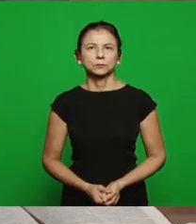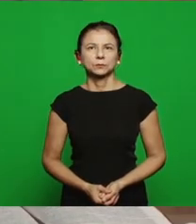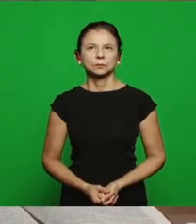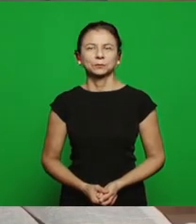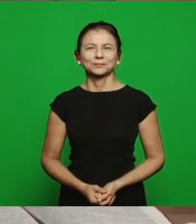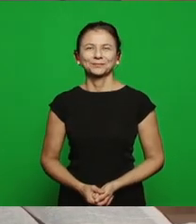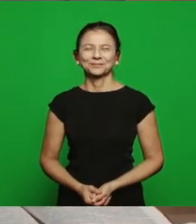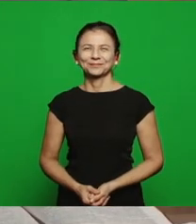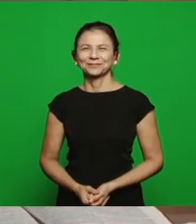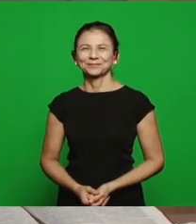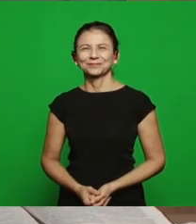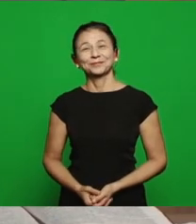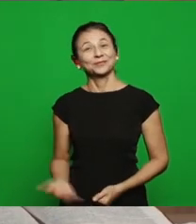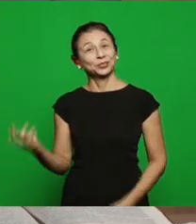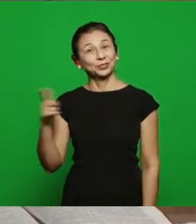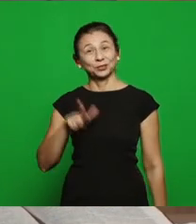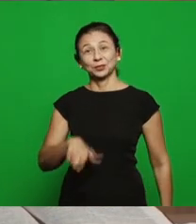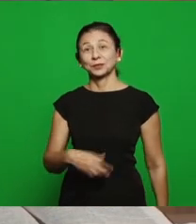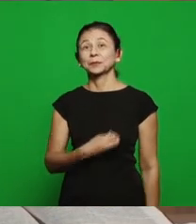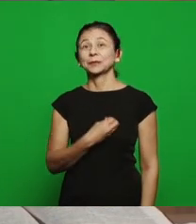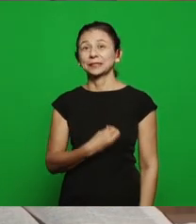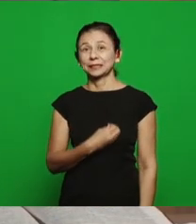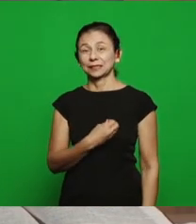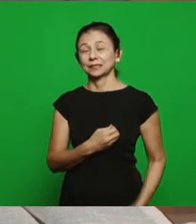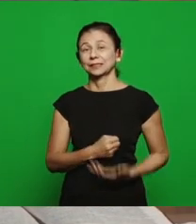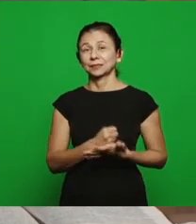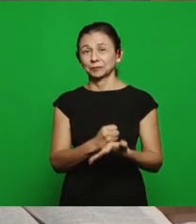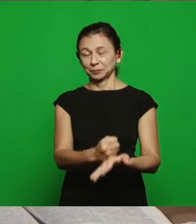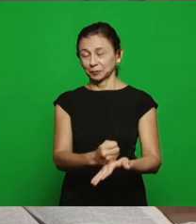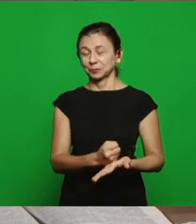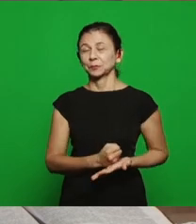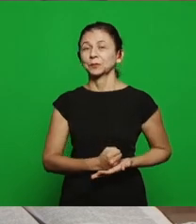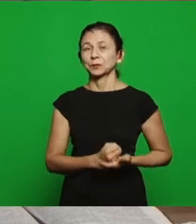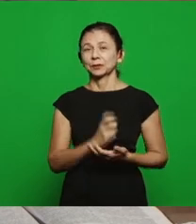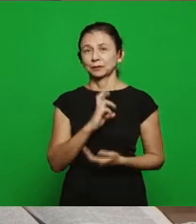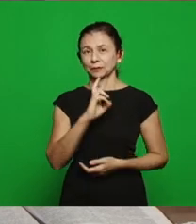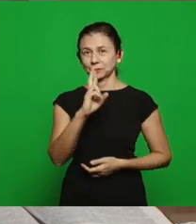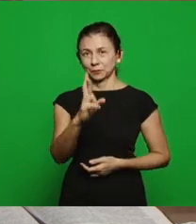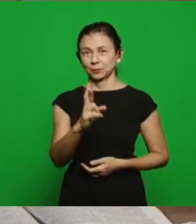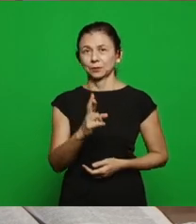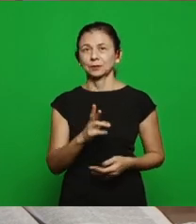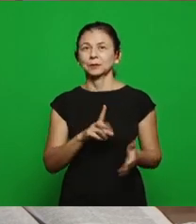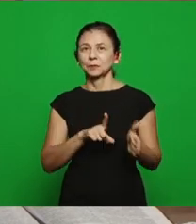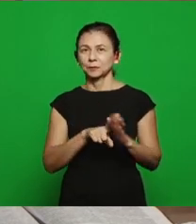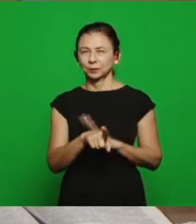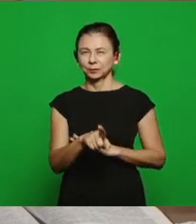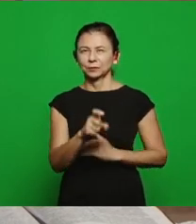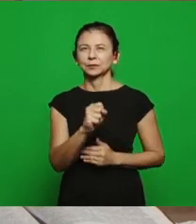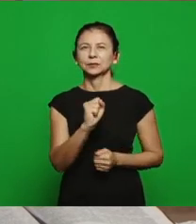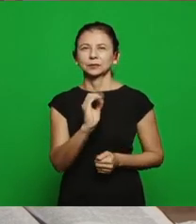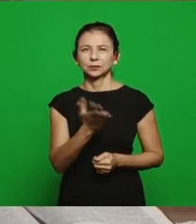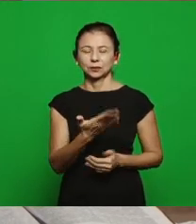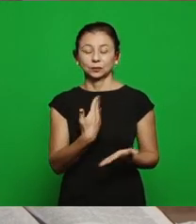Brethren, we’re here to give a small contribution to the answer of the question brethren worked on it, although the